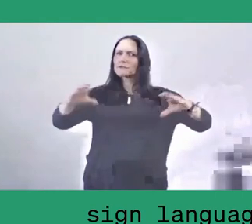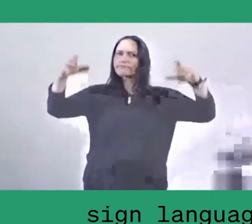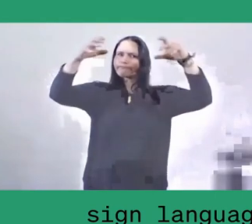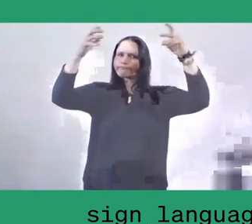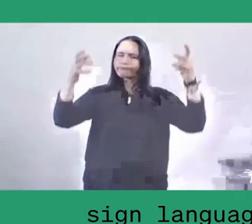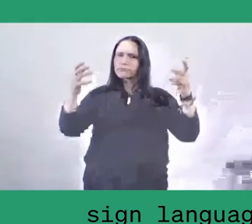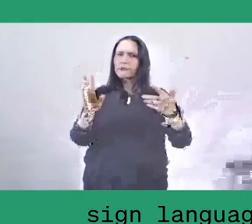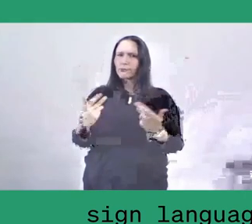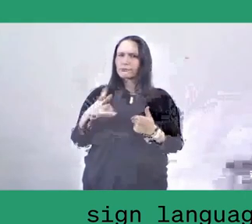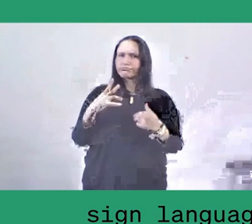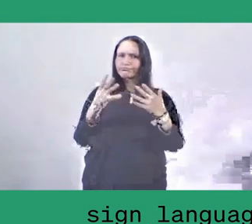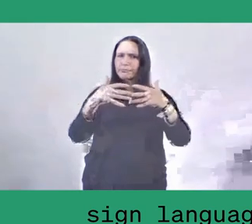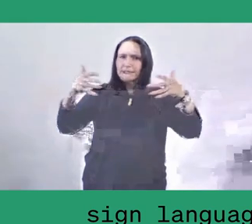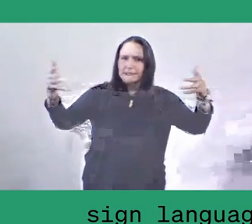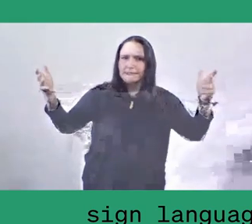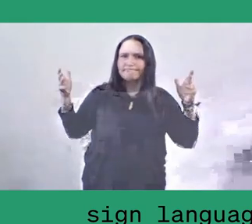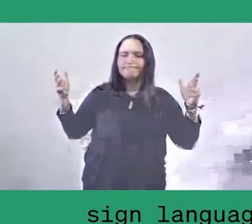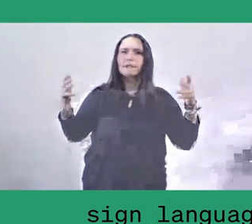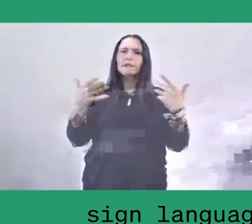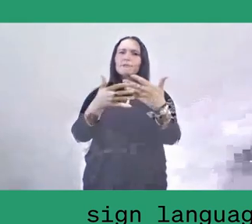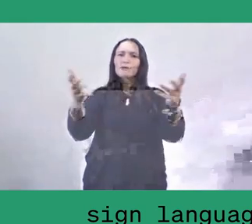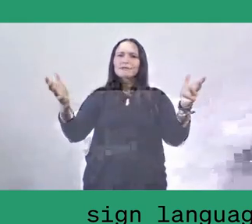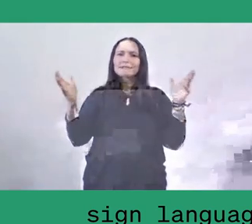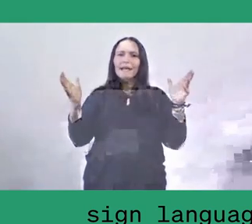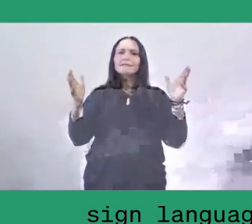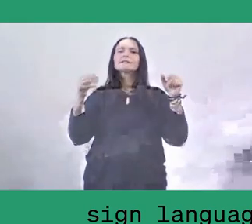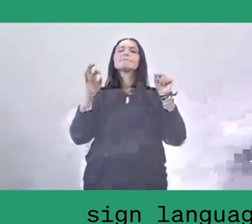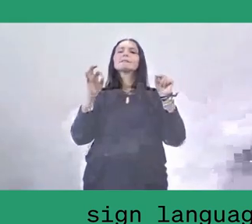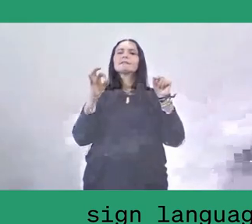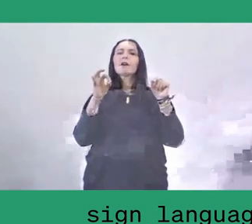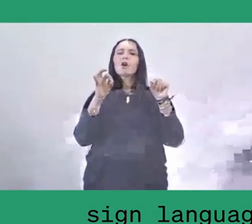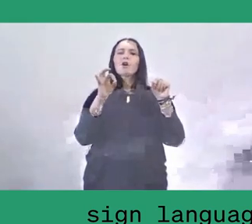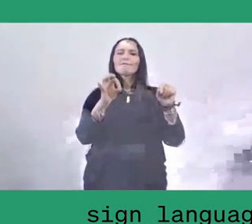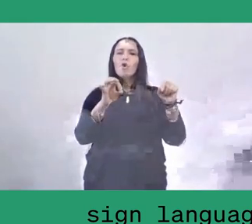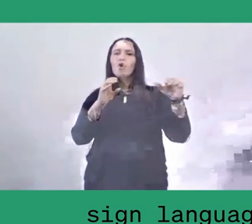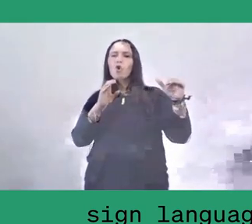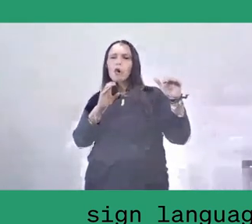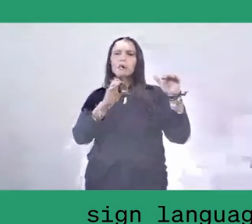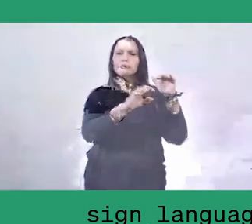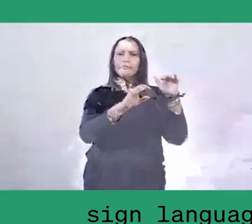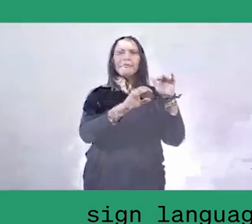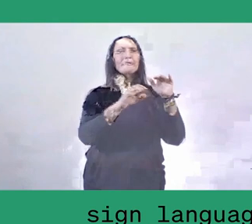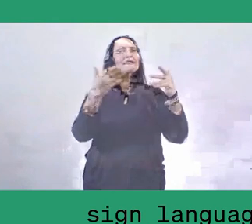Once a site for coronation for kings and queens existed in the area.